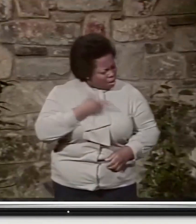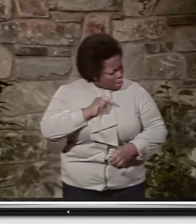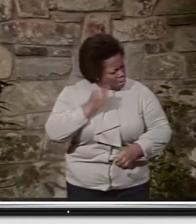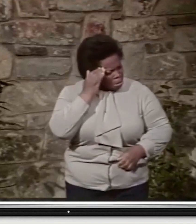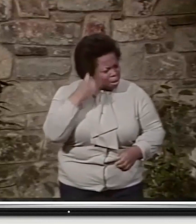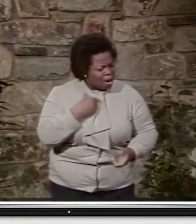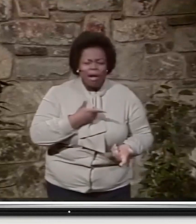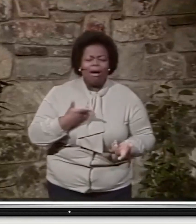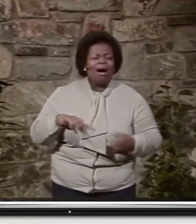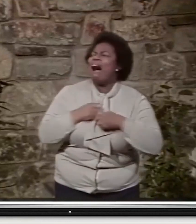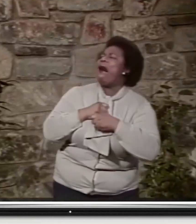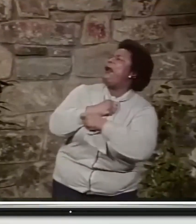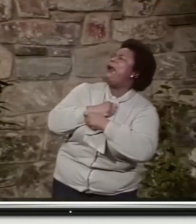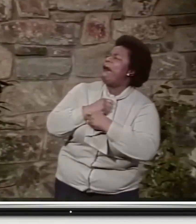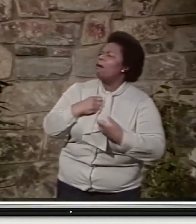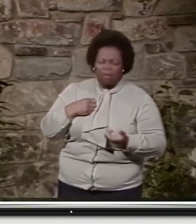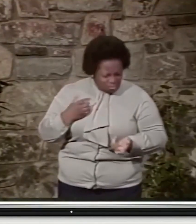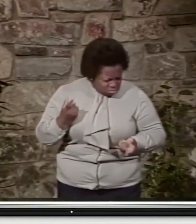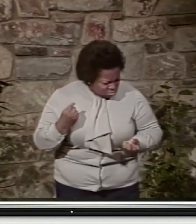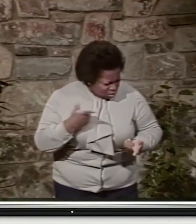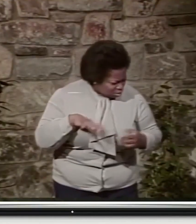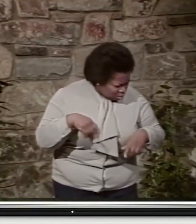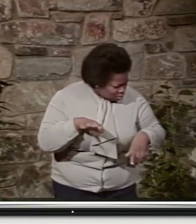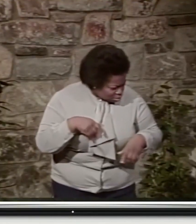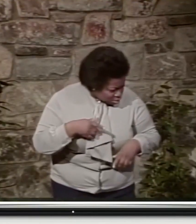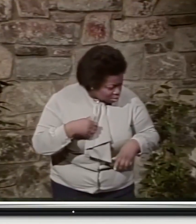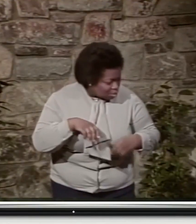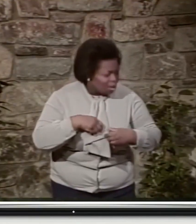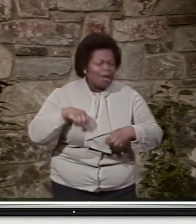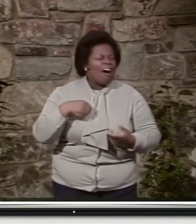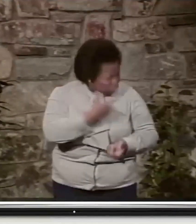I said, I know. I know. Come on. What's going on here?